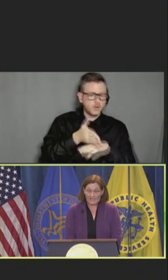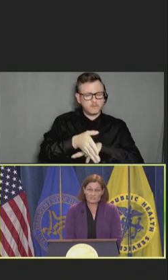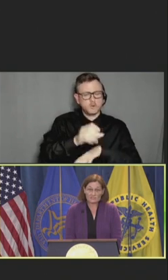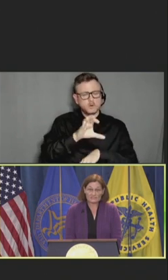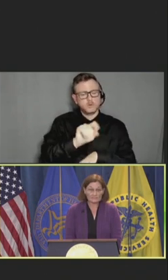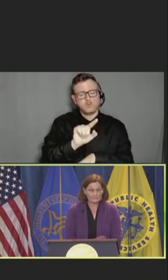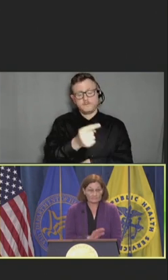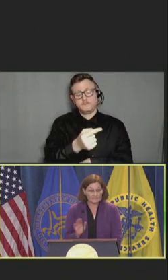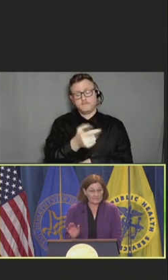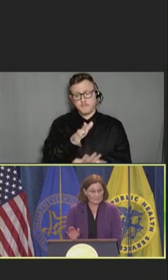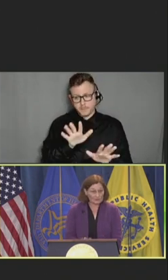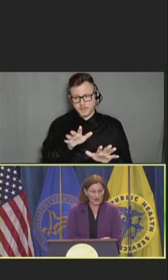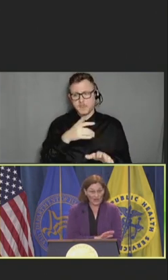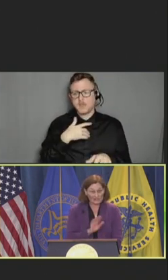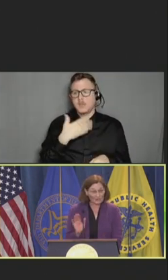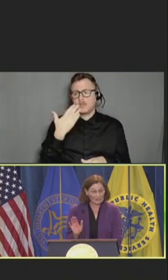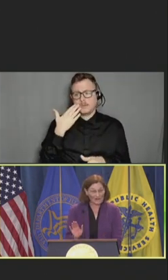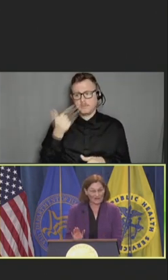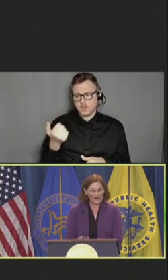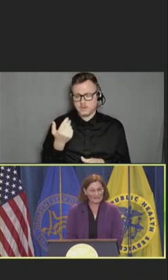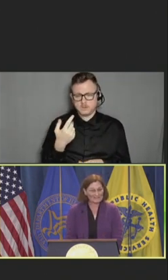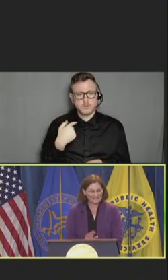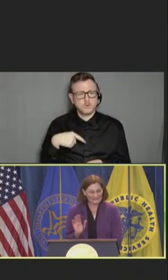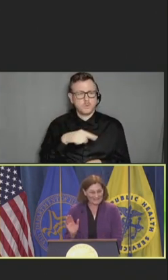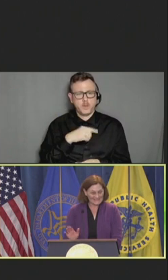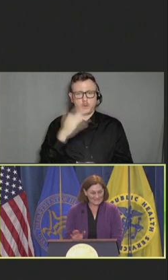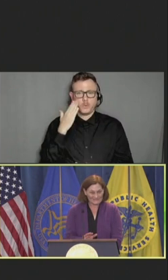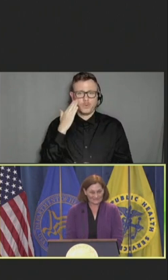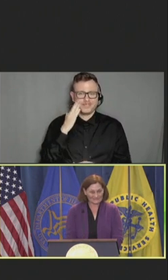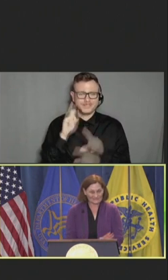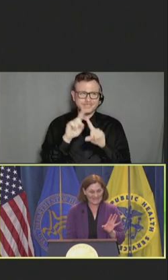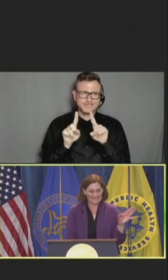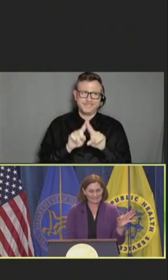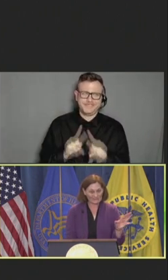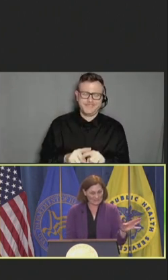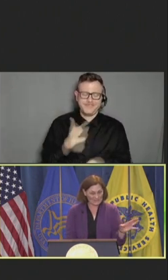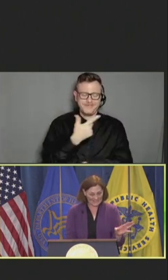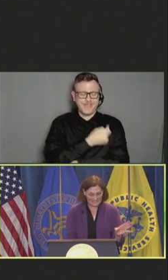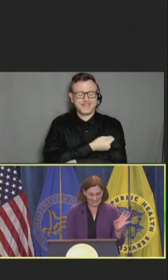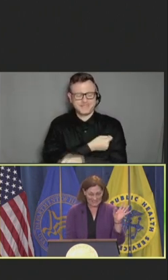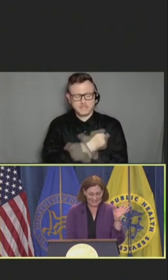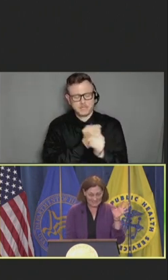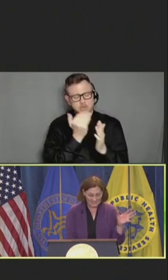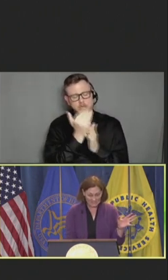And just since we're all aware of all the different vaccine provisions, just to mention